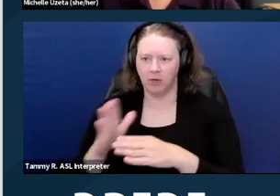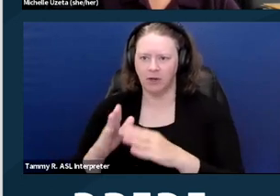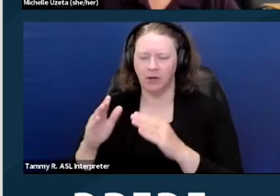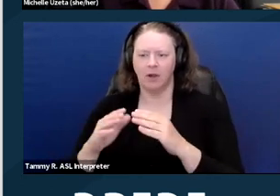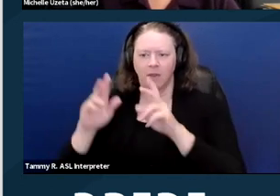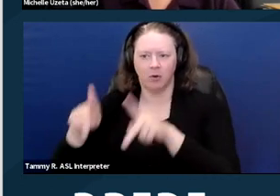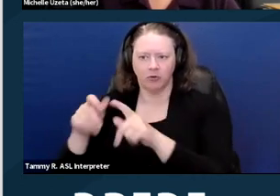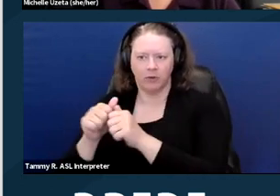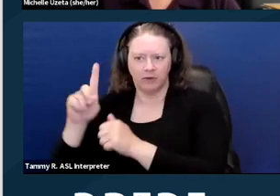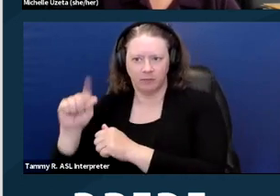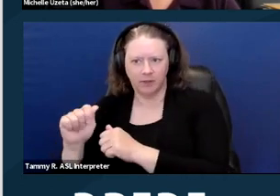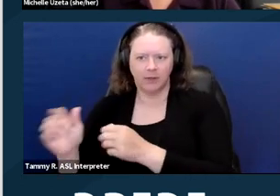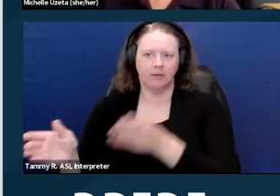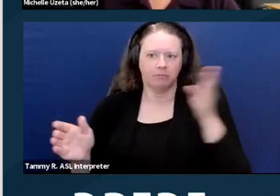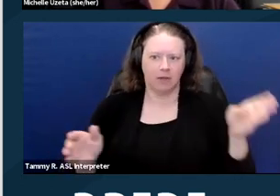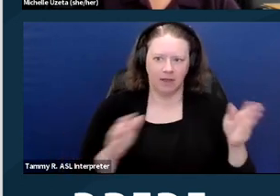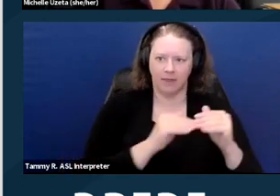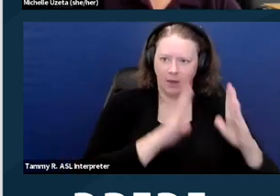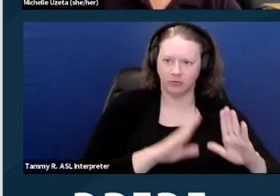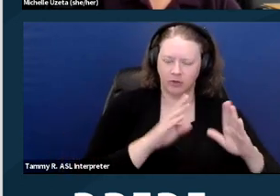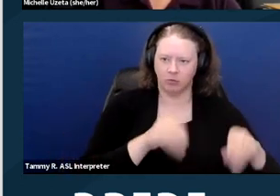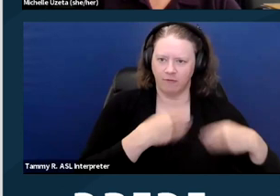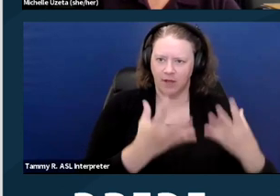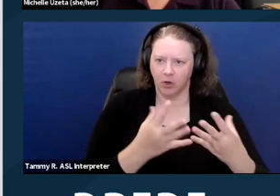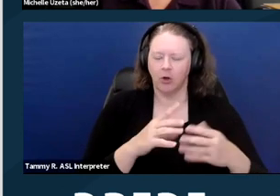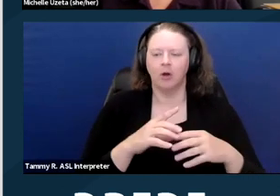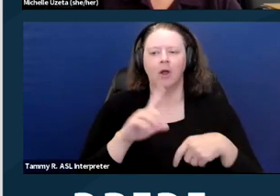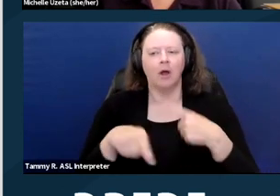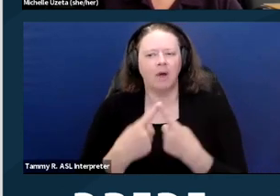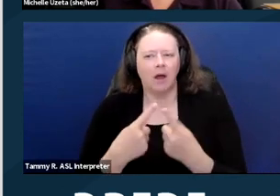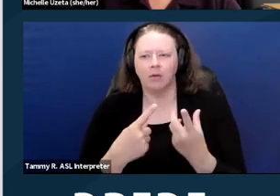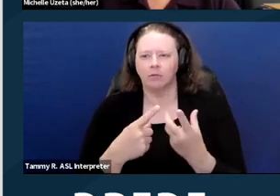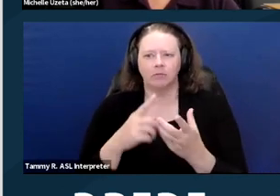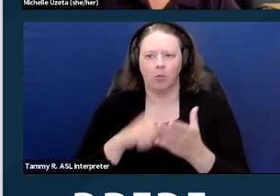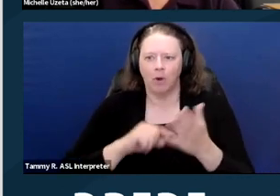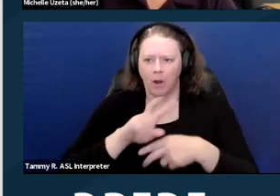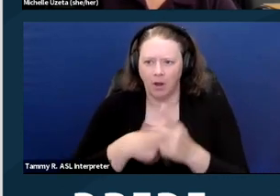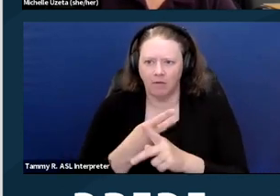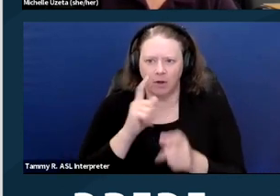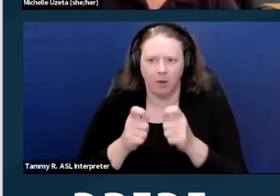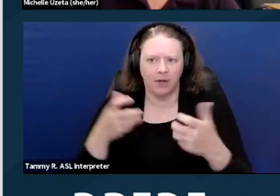about an accommodation or modification need to identify what can and should be provided.